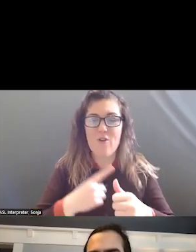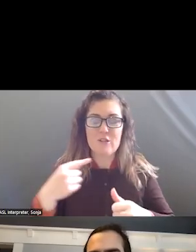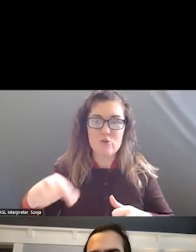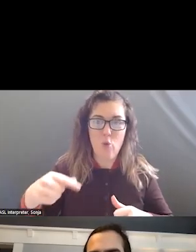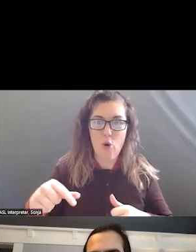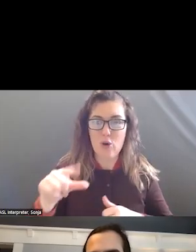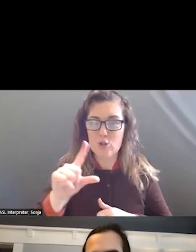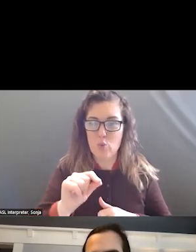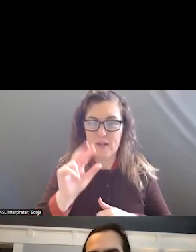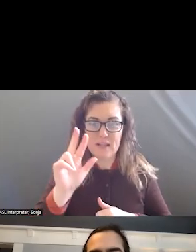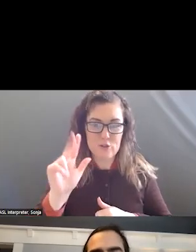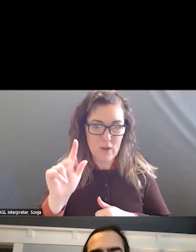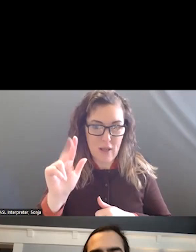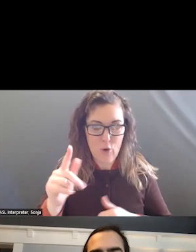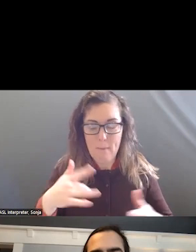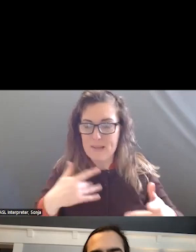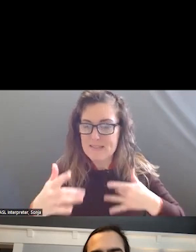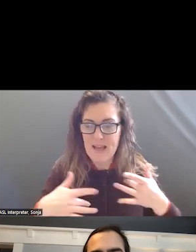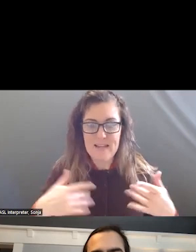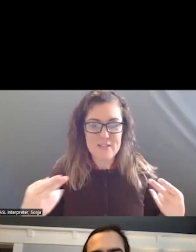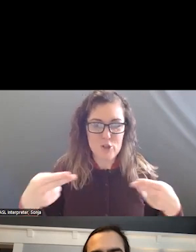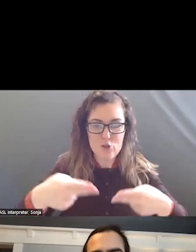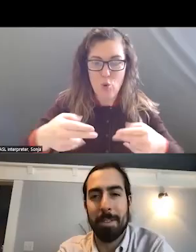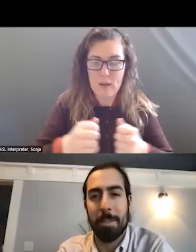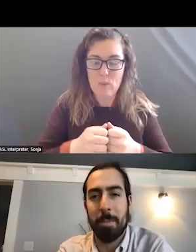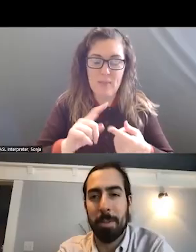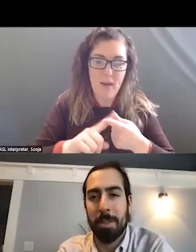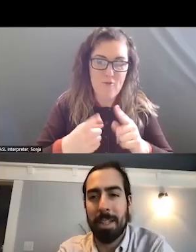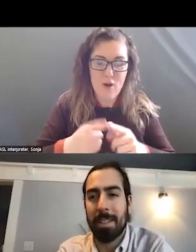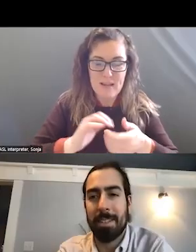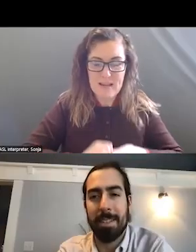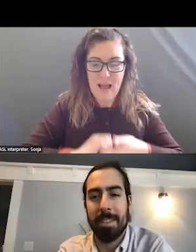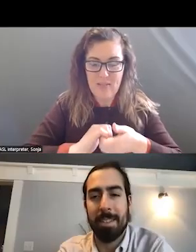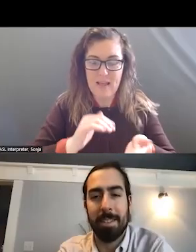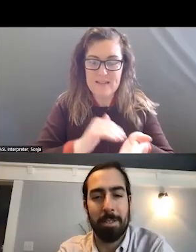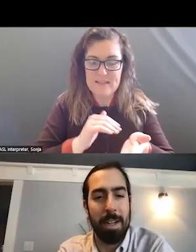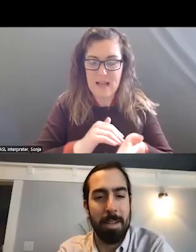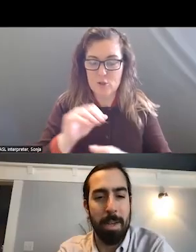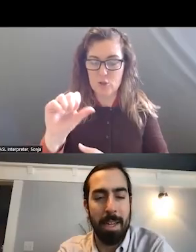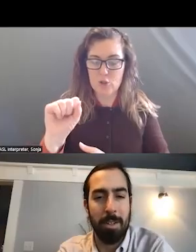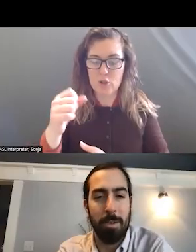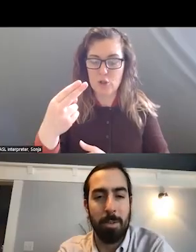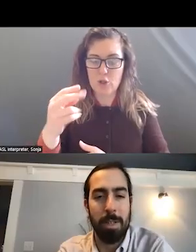EXCITED TO BE JOINED BY MY FRIEND AND COLLEAGUE TO DESCRIBE A NEW